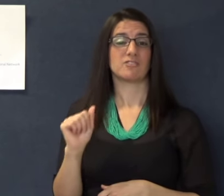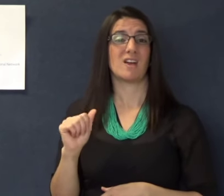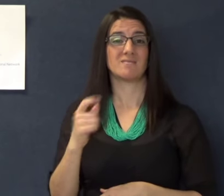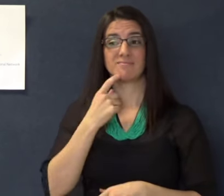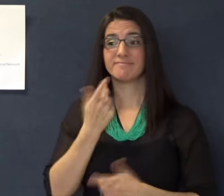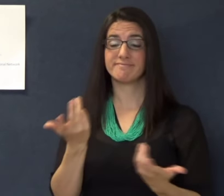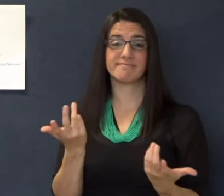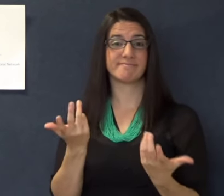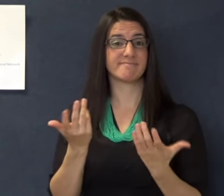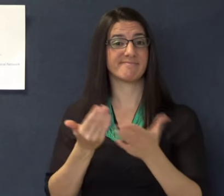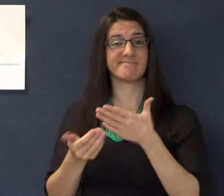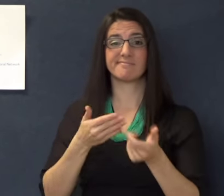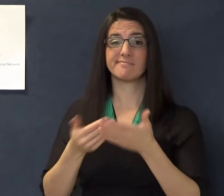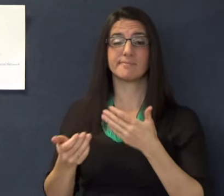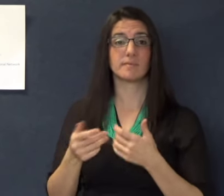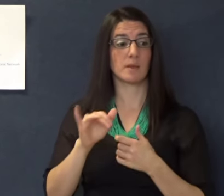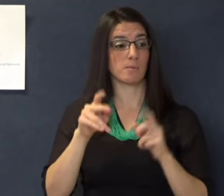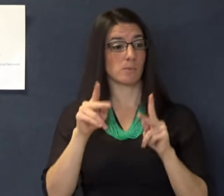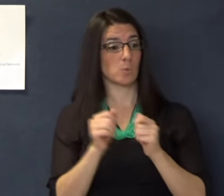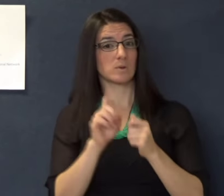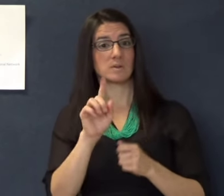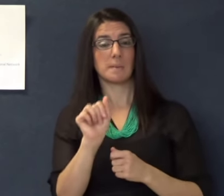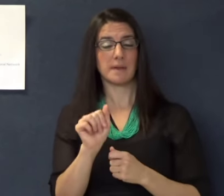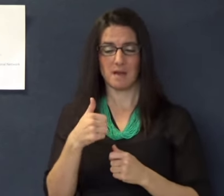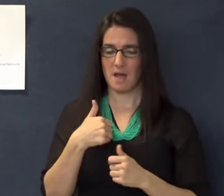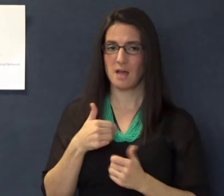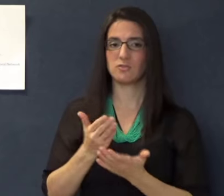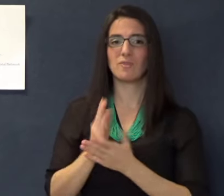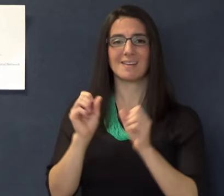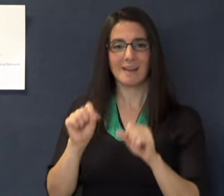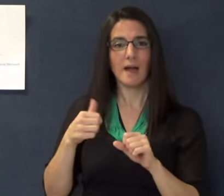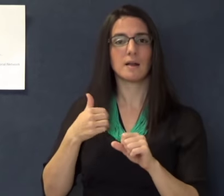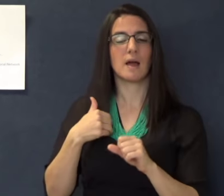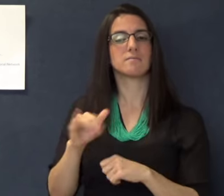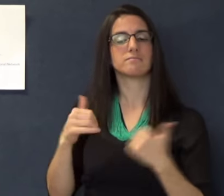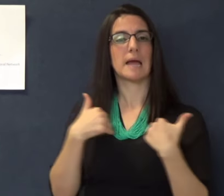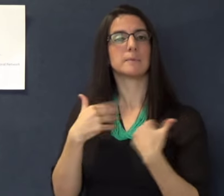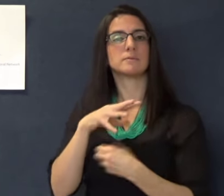policies are inapplicable to service animals. The FHA states that a person with a disability has a right to use